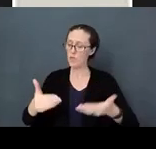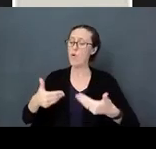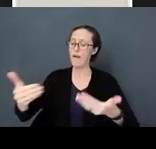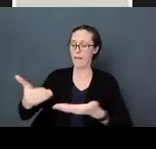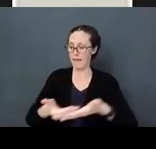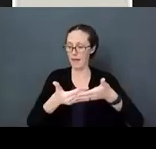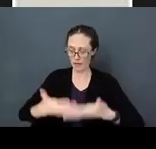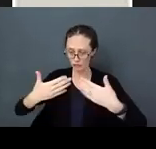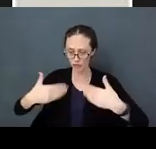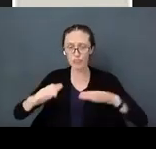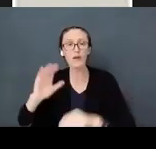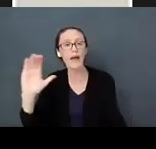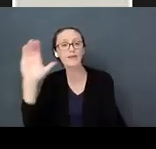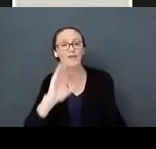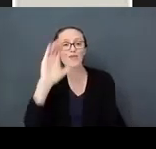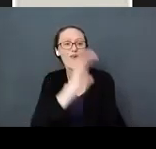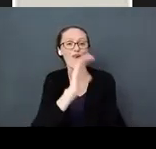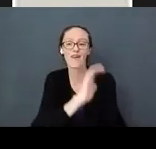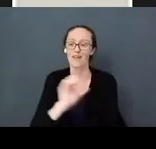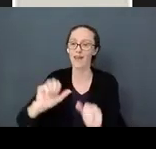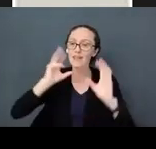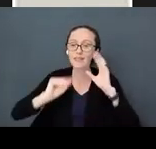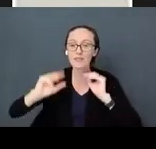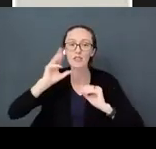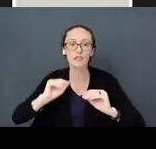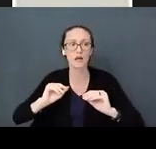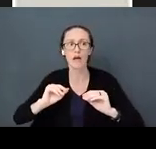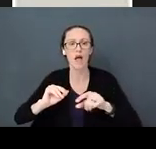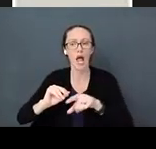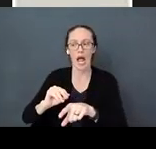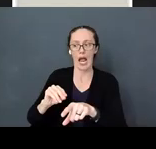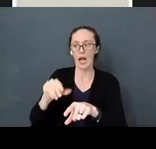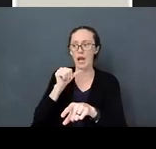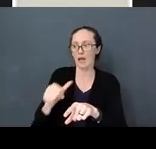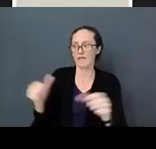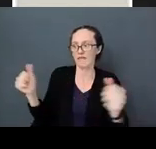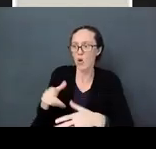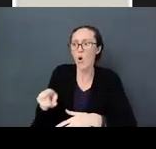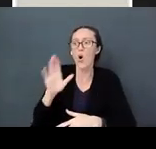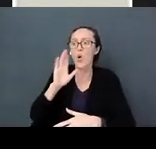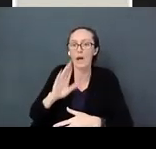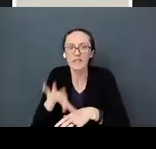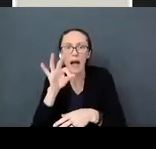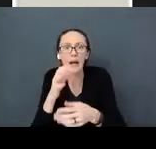explore, experience without fear of getting into poisons or finding a pair of scissors or